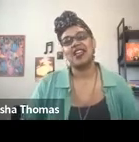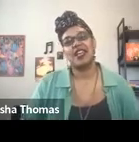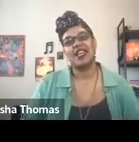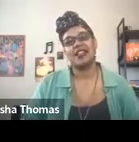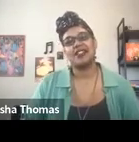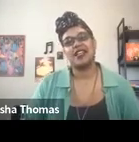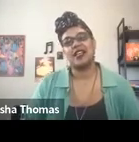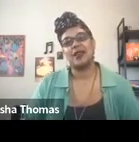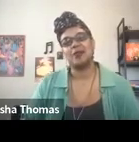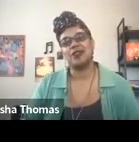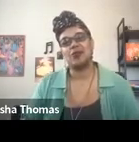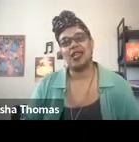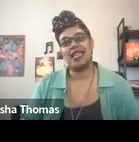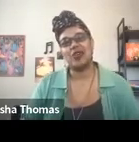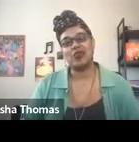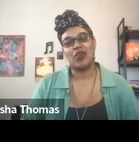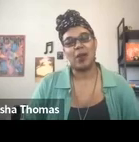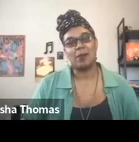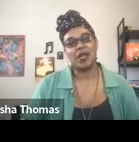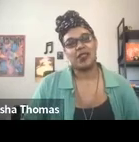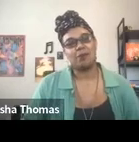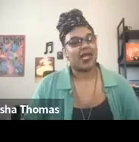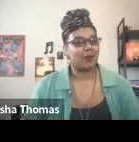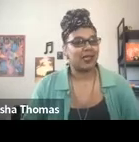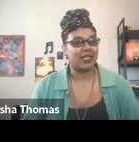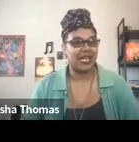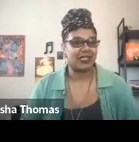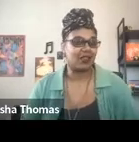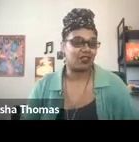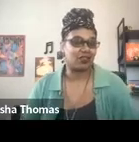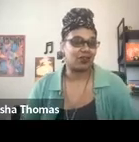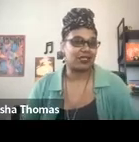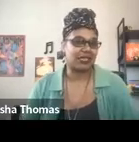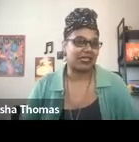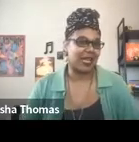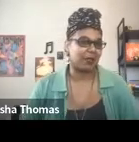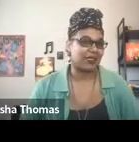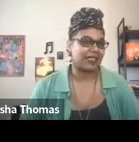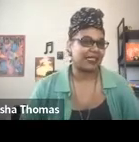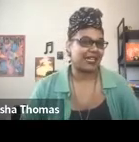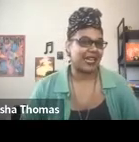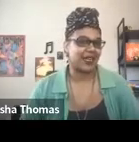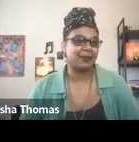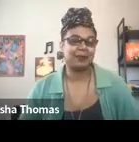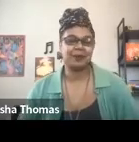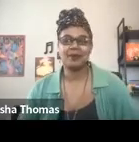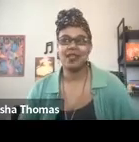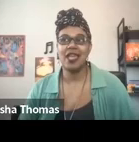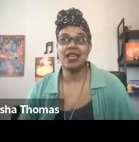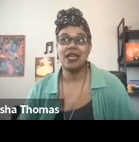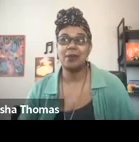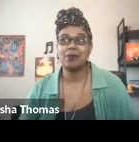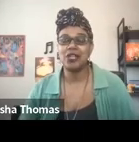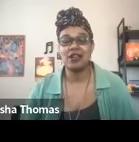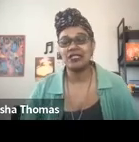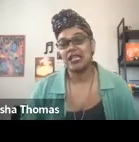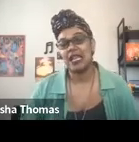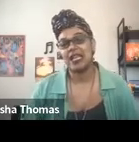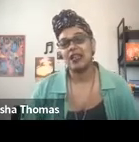And I'm zooming in from Miami Land, also known as Indianapolis, Indiana, and I'm sharing today